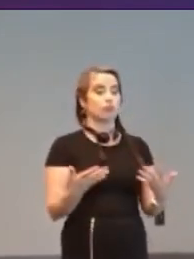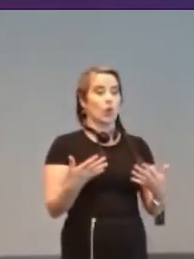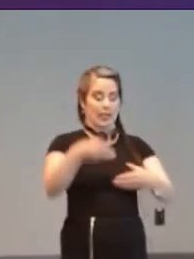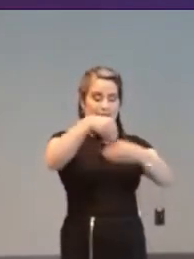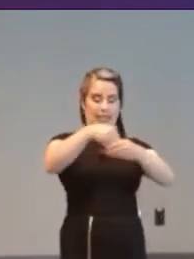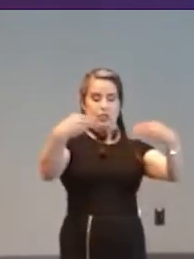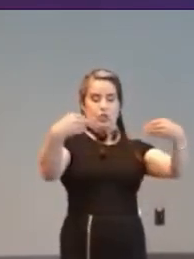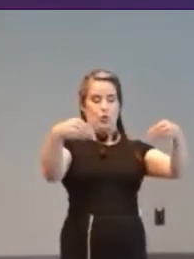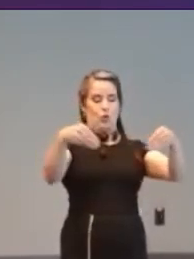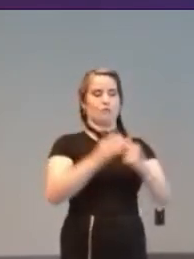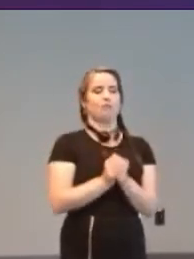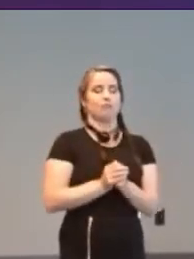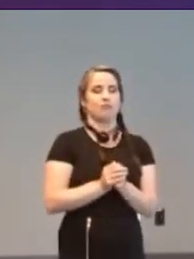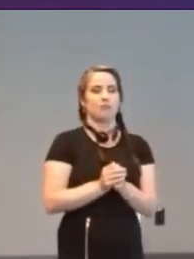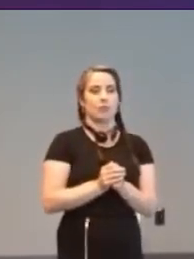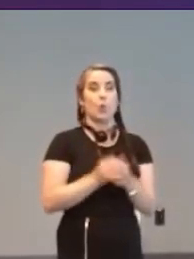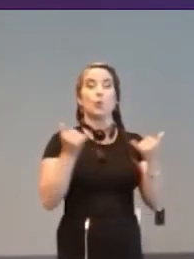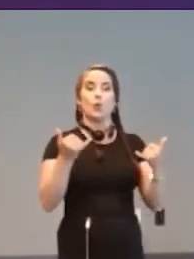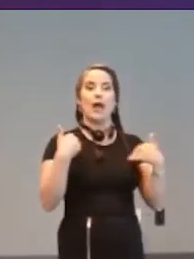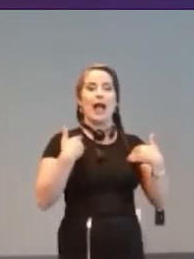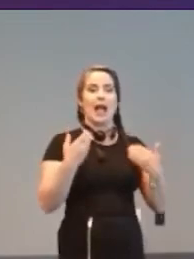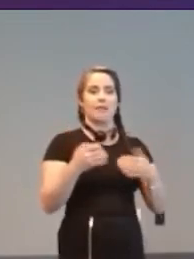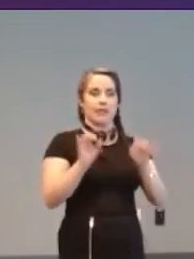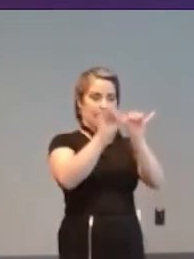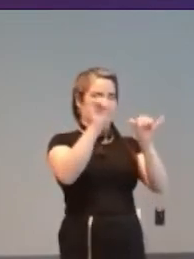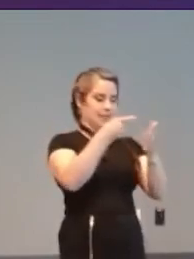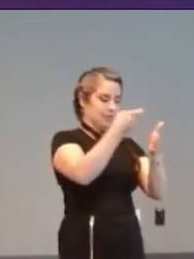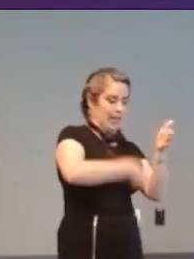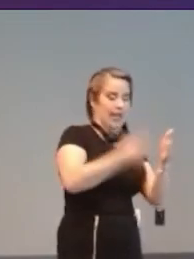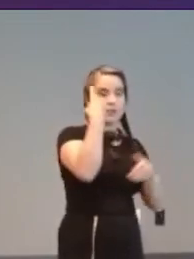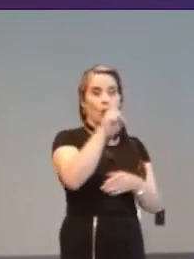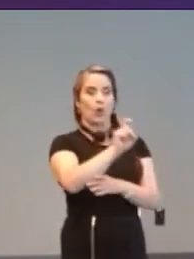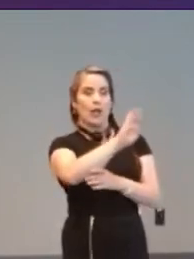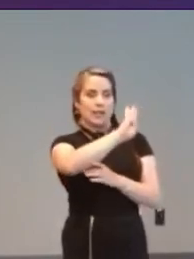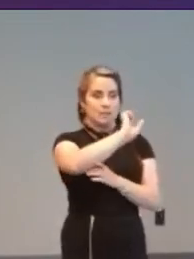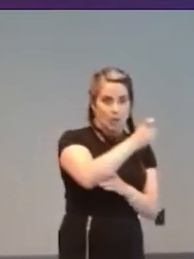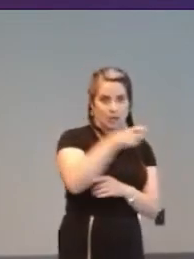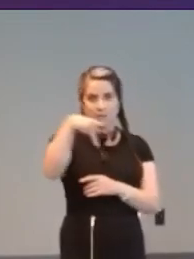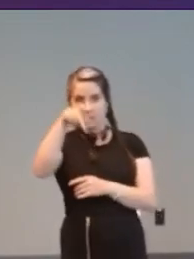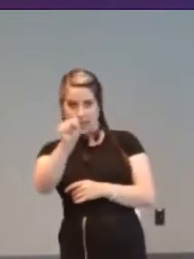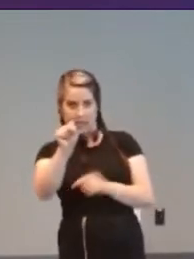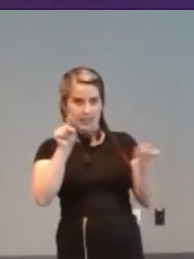systems that are currently available on both Xbox and Playstation show when something is